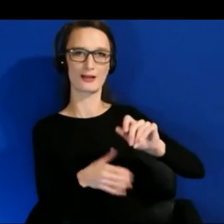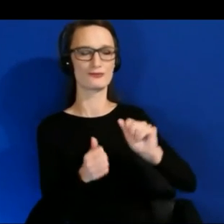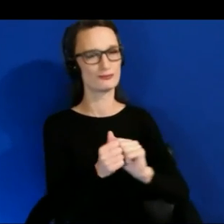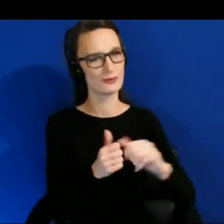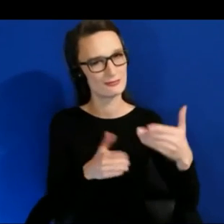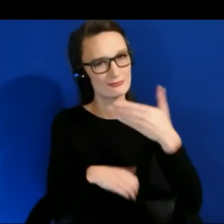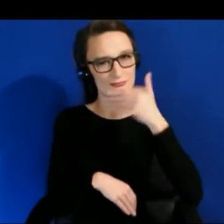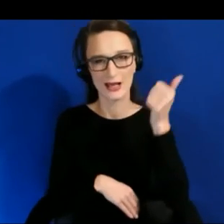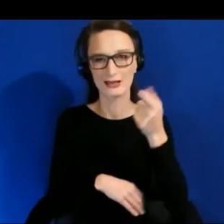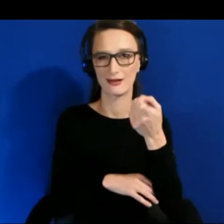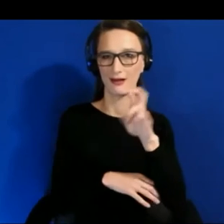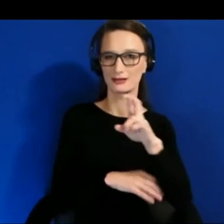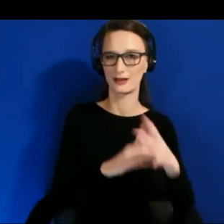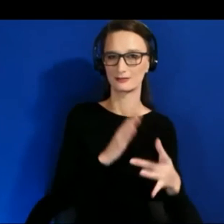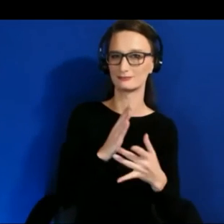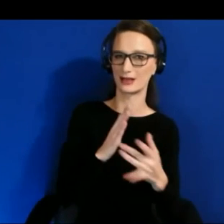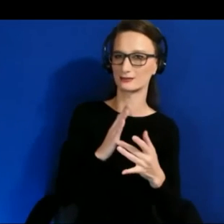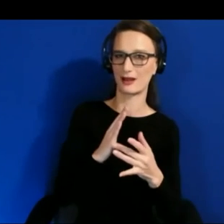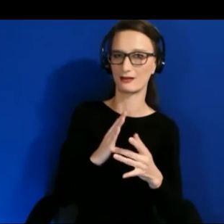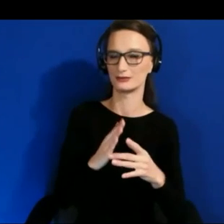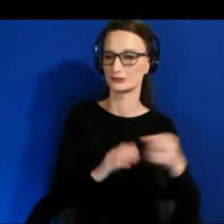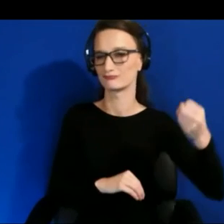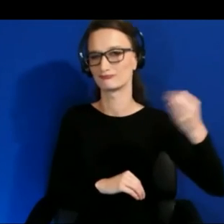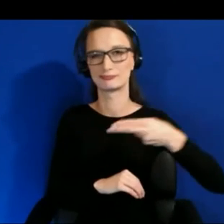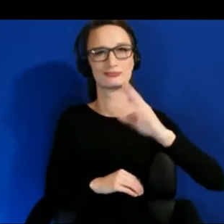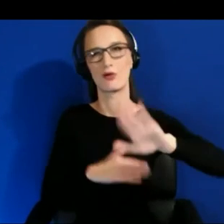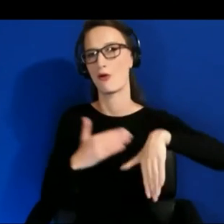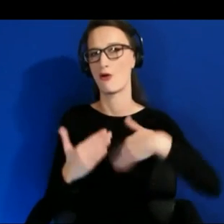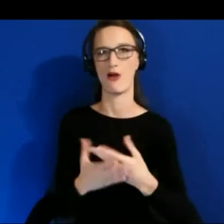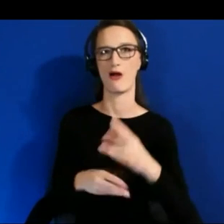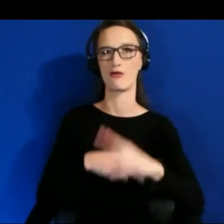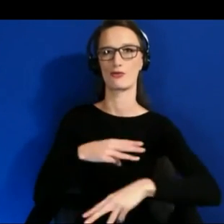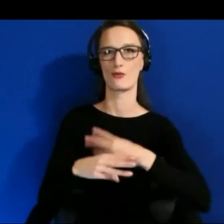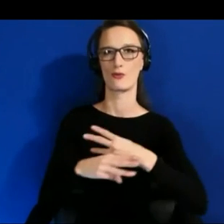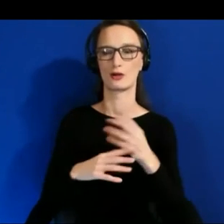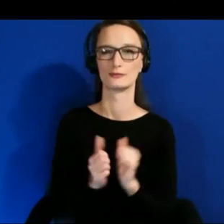And now, we'll move to our next session, which is a plenary panel on building for all.